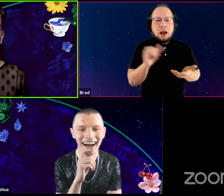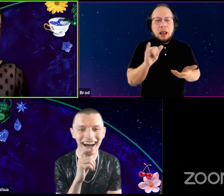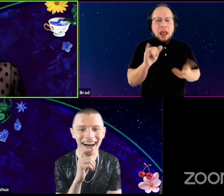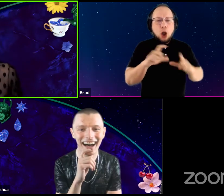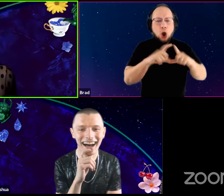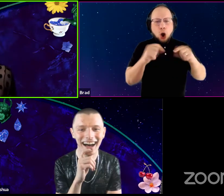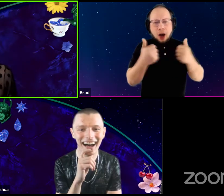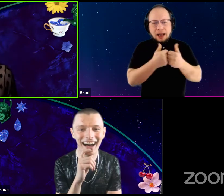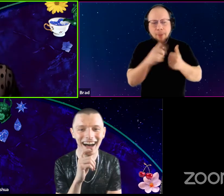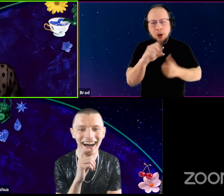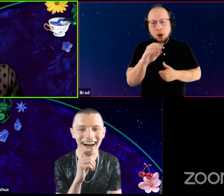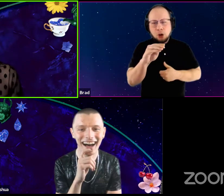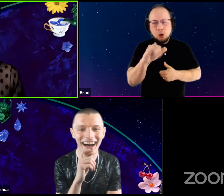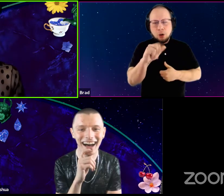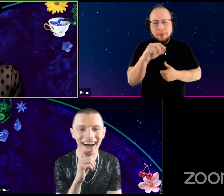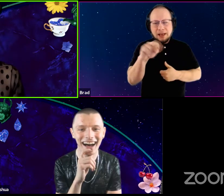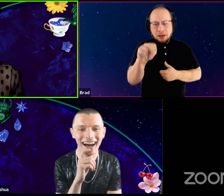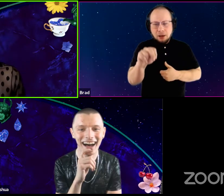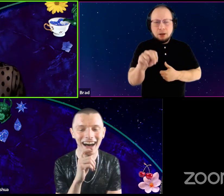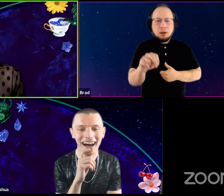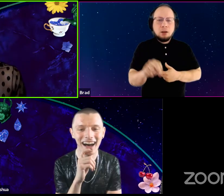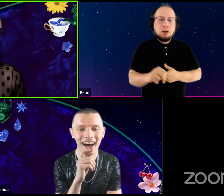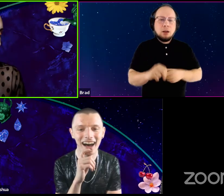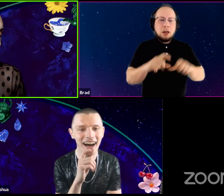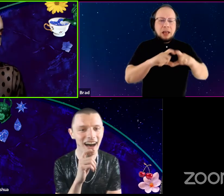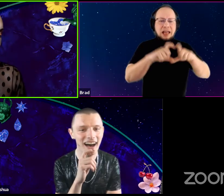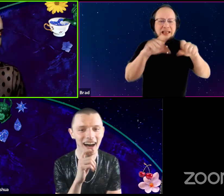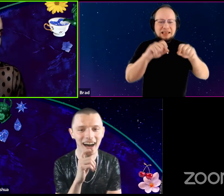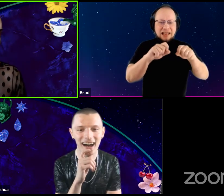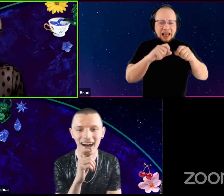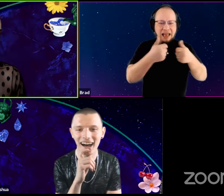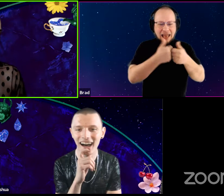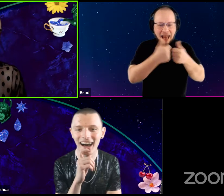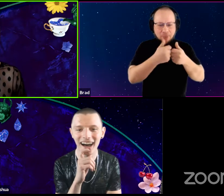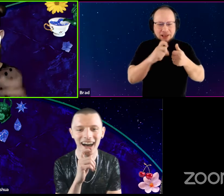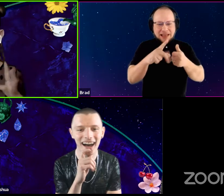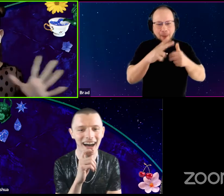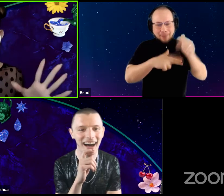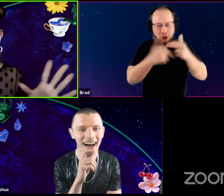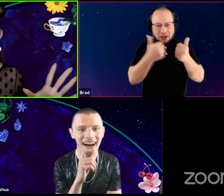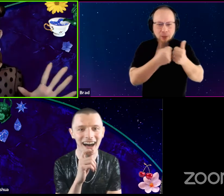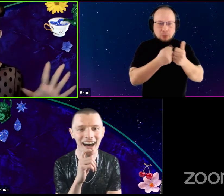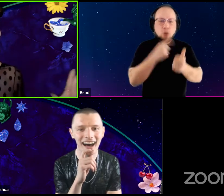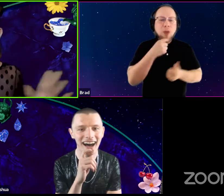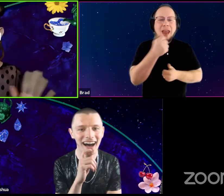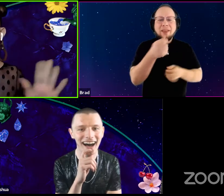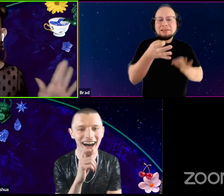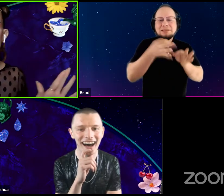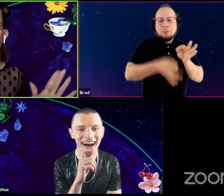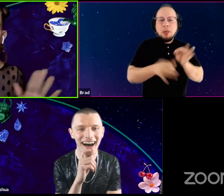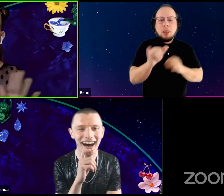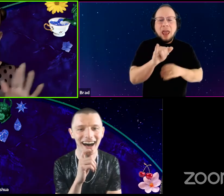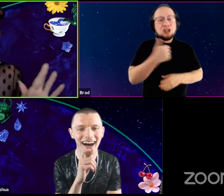like Dominion, like the, you know, the deck accumulation games, or anything simple, like a, Sorry, Aggravation.